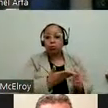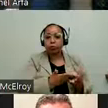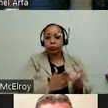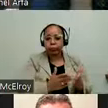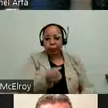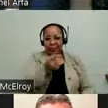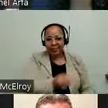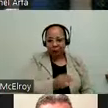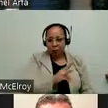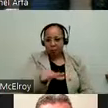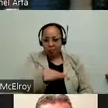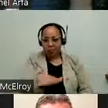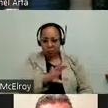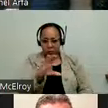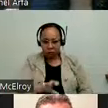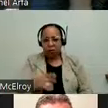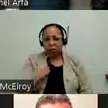on the South and West Side. Chicago. To make sure we have outreach